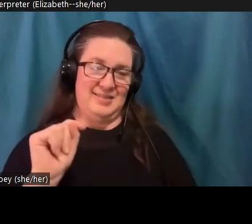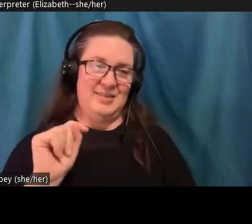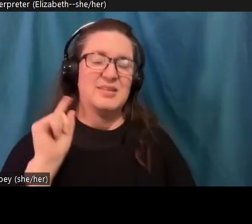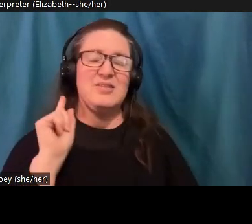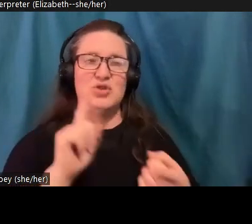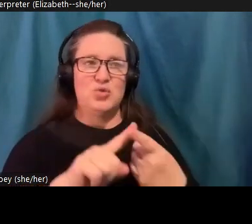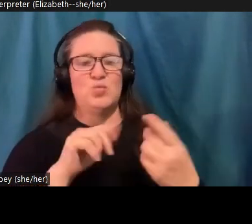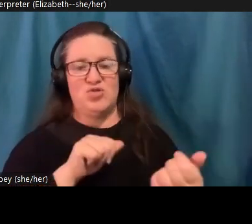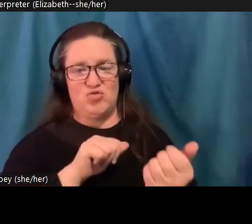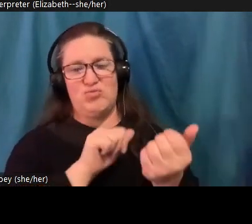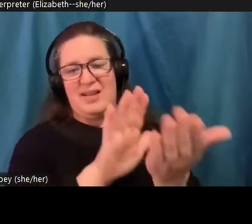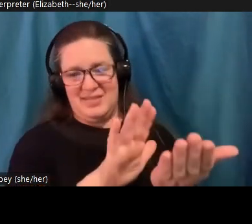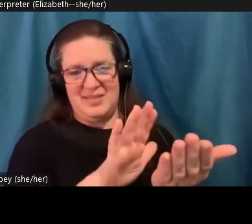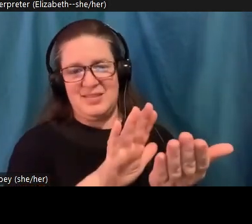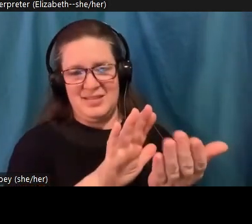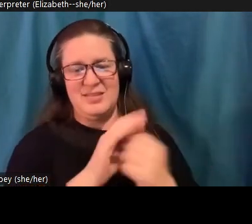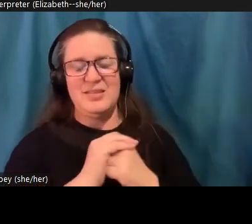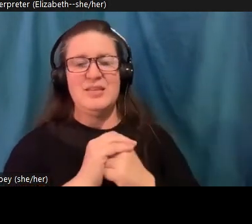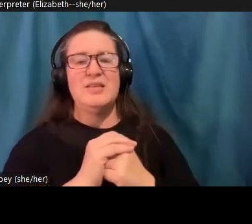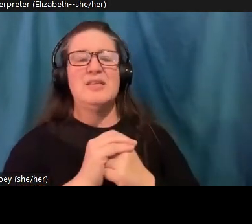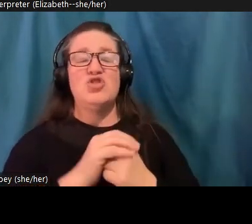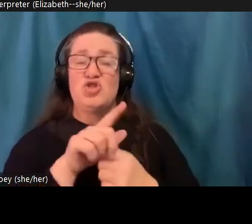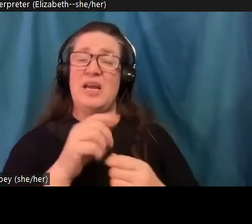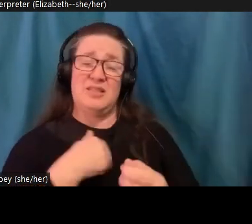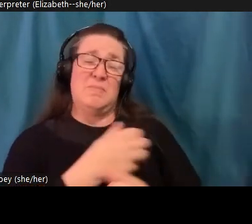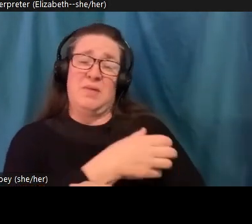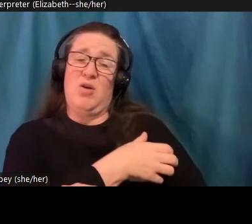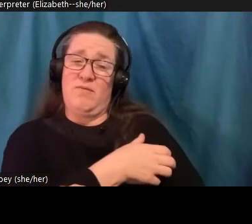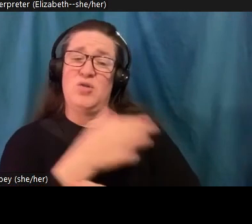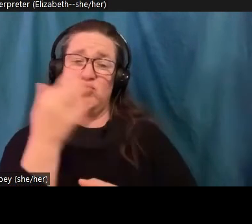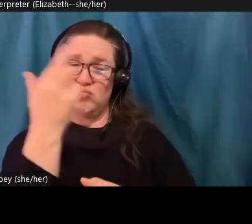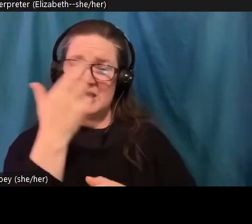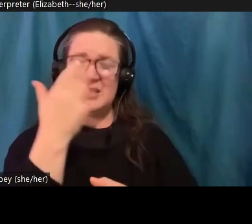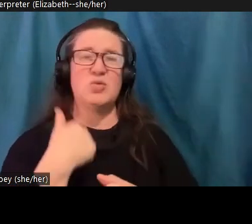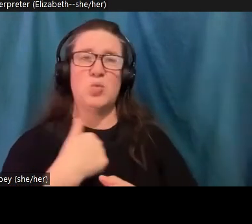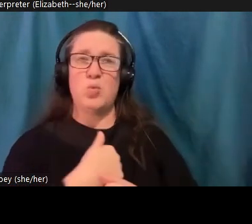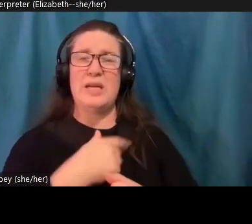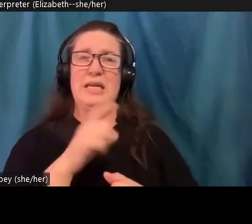of us so and she has some really powerful arguments for why, you know, we need to kind of think in slightly more manageable